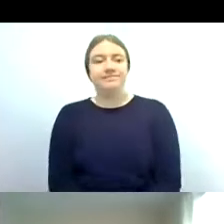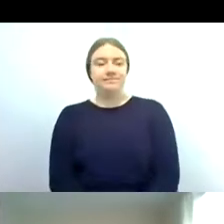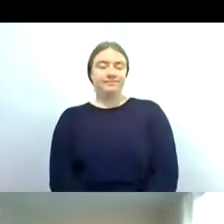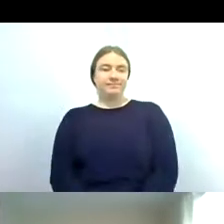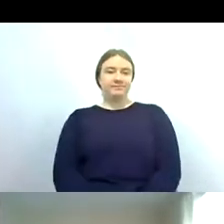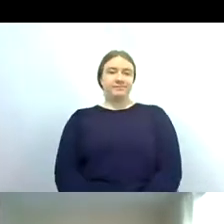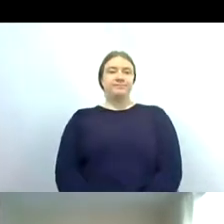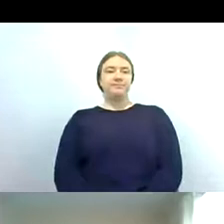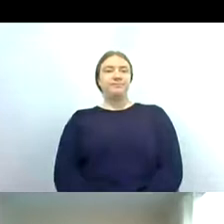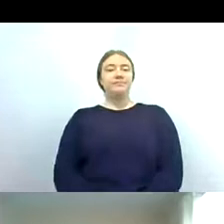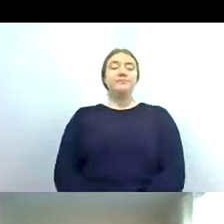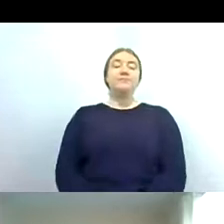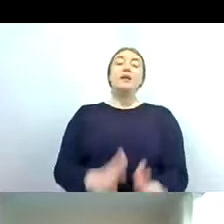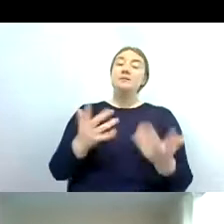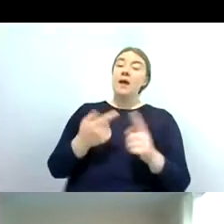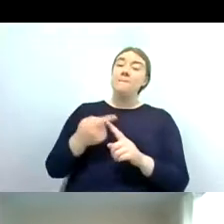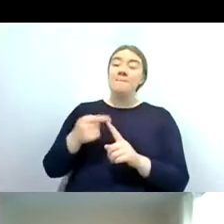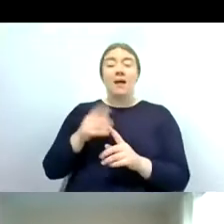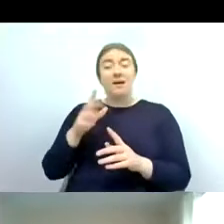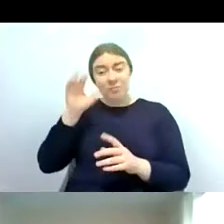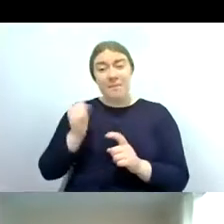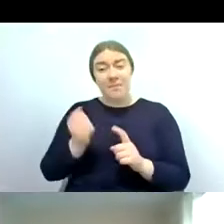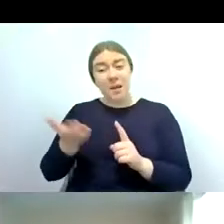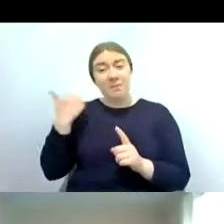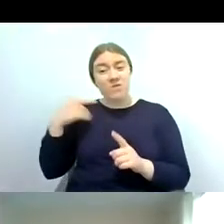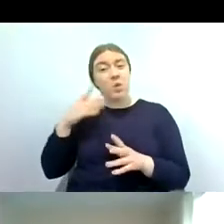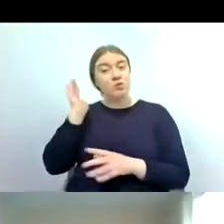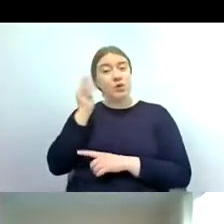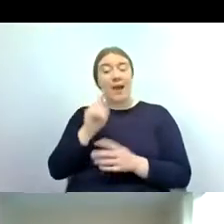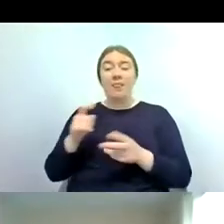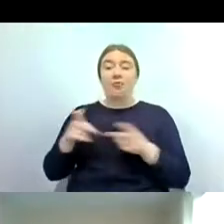so if i go back to the riverfly partnership and so the riverfly partnership is hosted by the